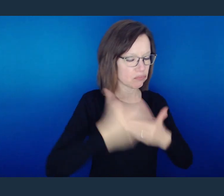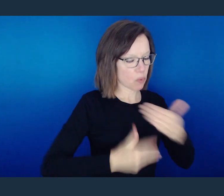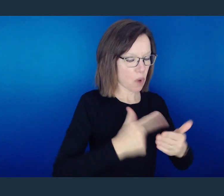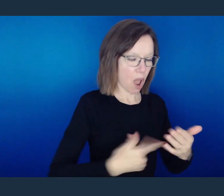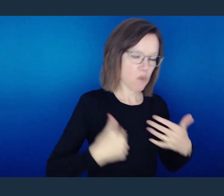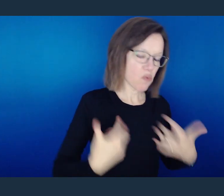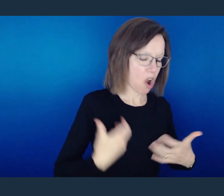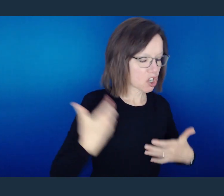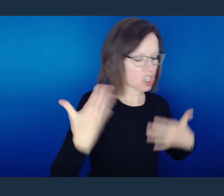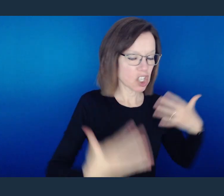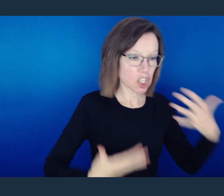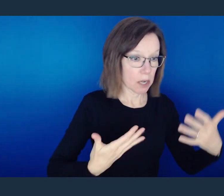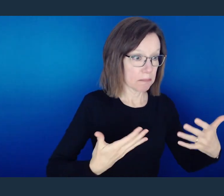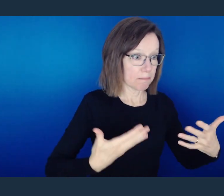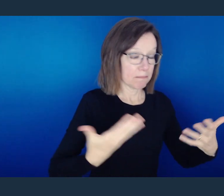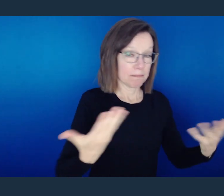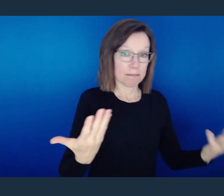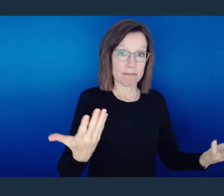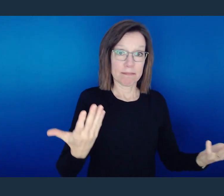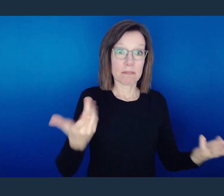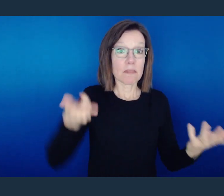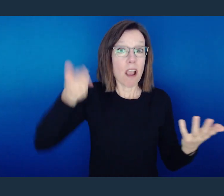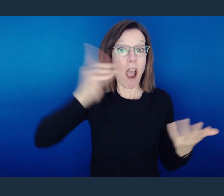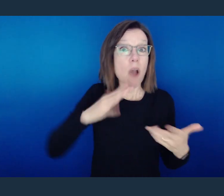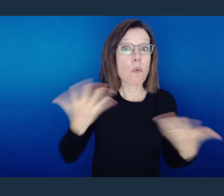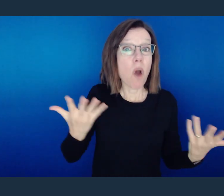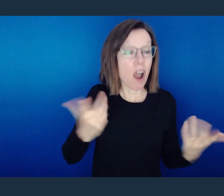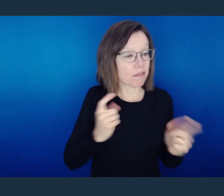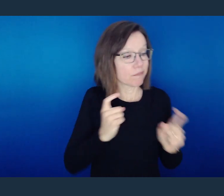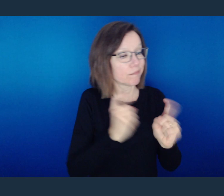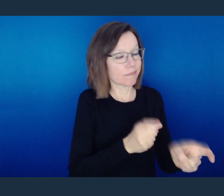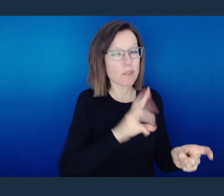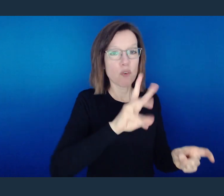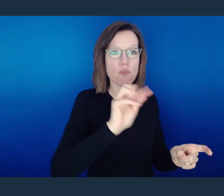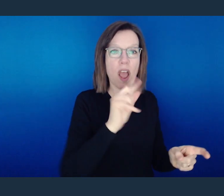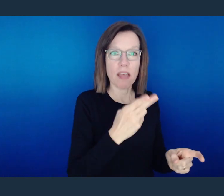but obey unrighteousness, there will be wrath and fury." Understand this.